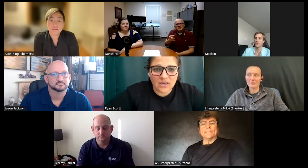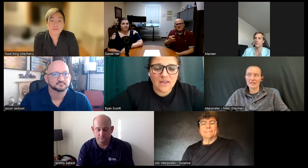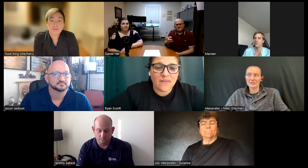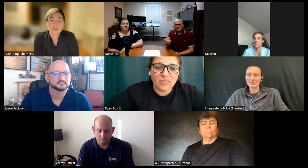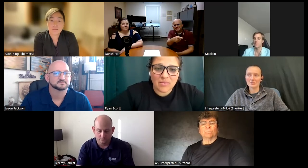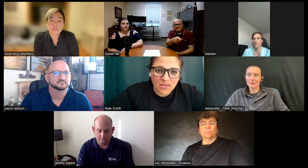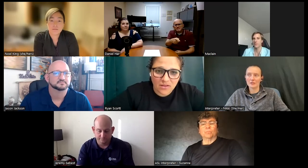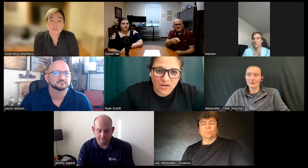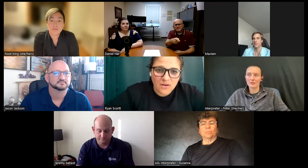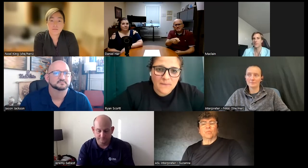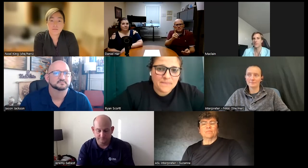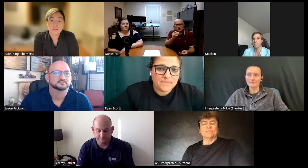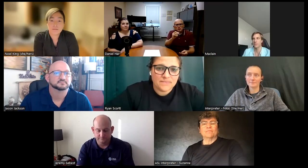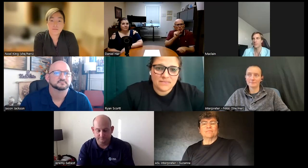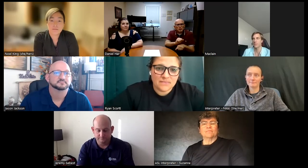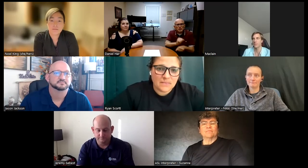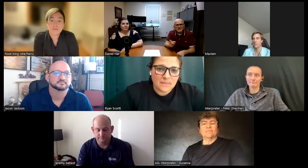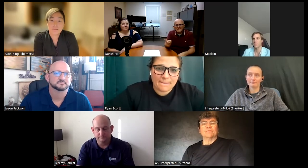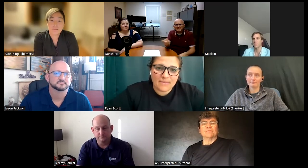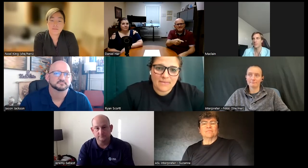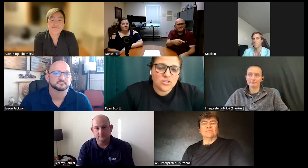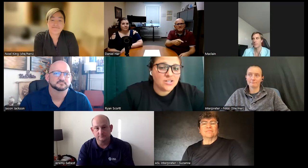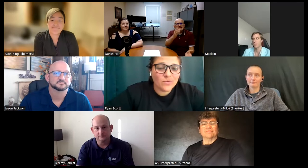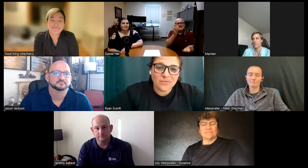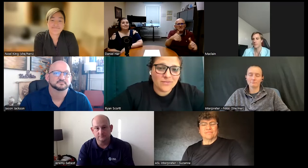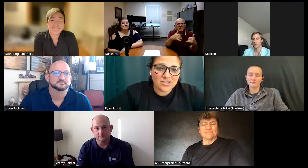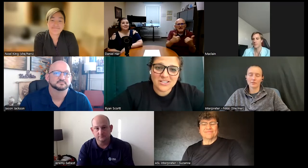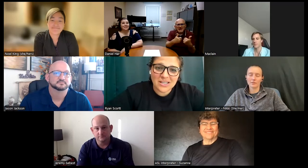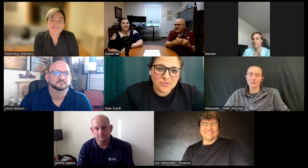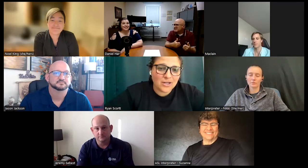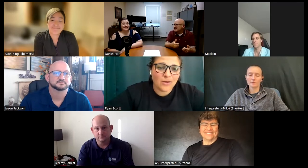and then my mother she was our motivation to keep doing our